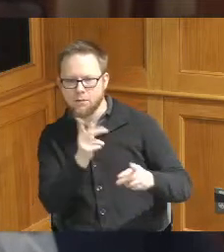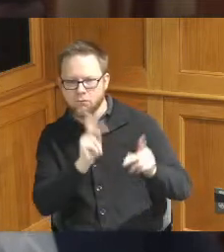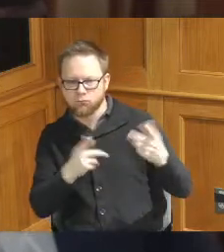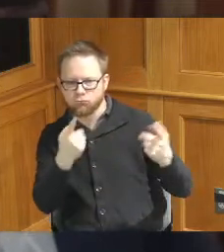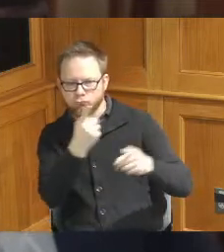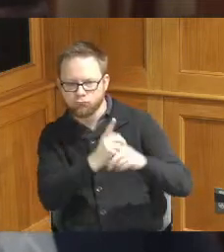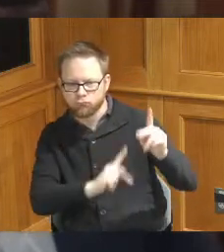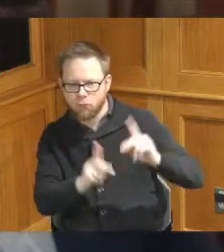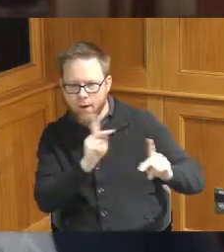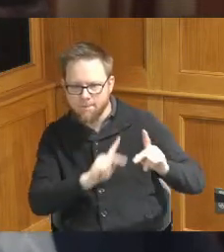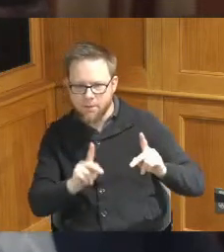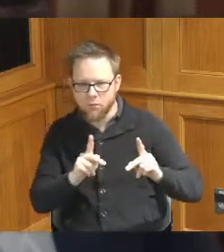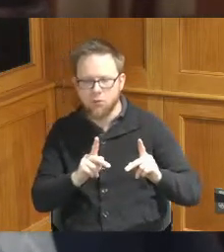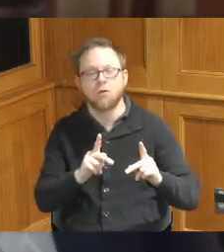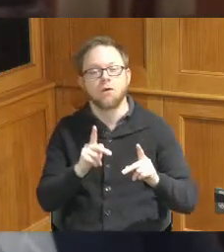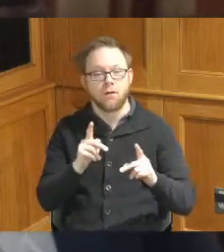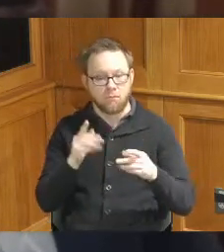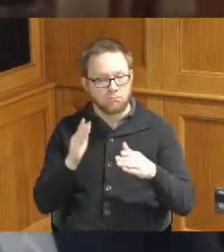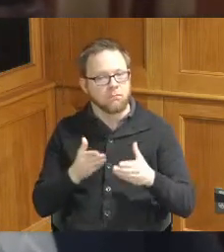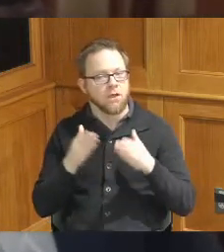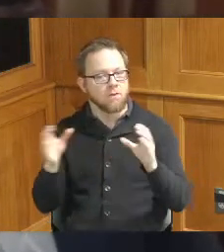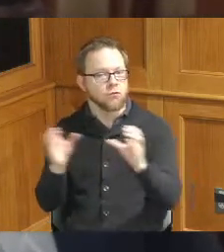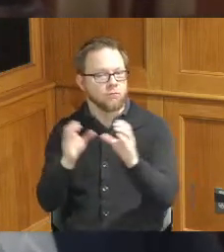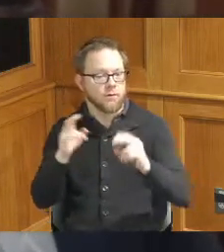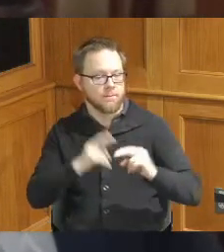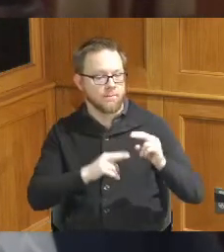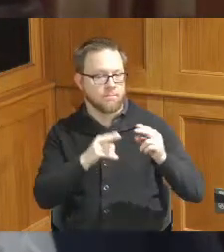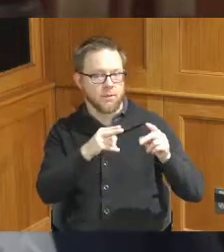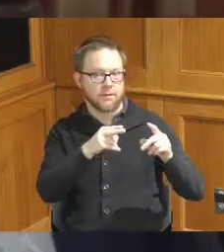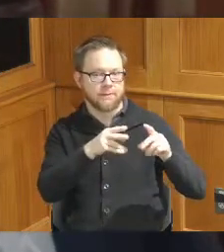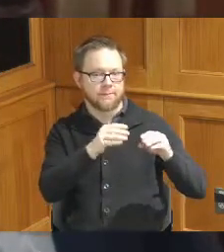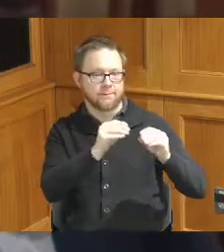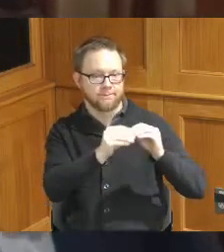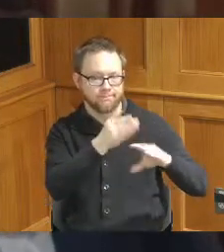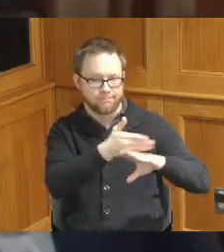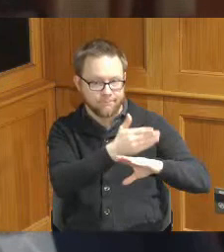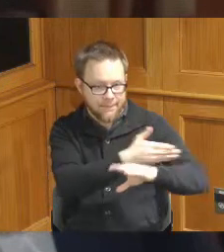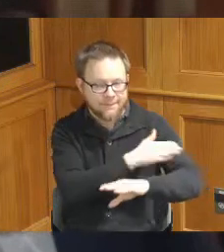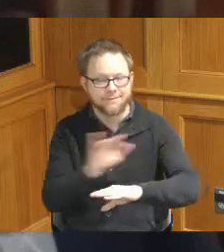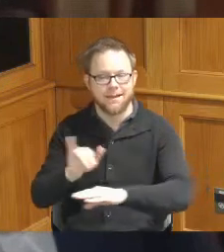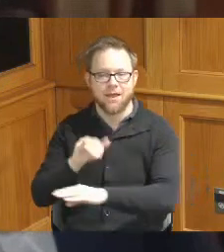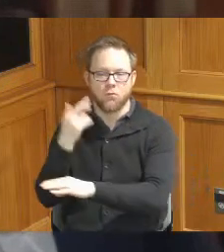certifications in building maintenance as well as restaurant and kitchen settings again it's for